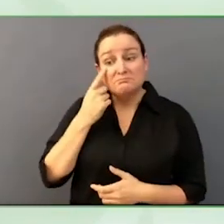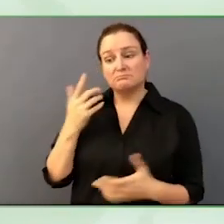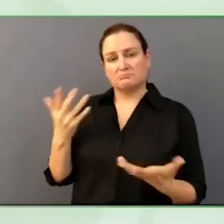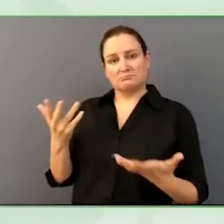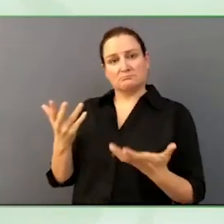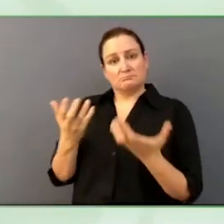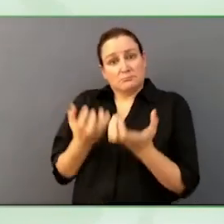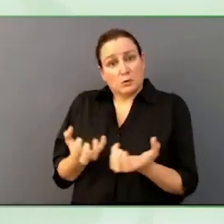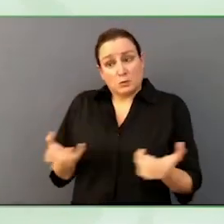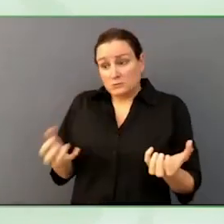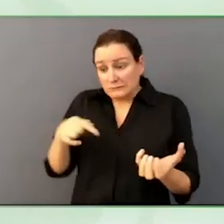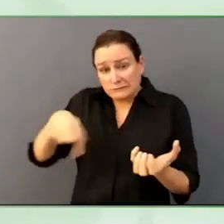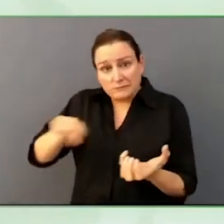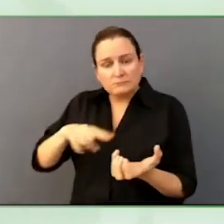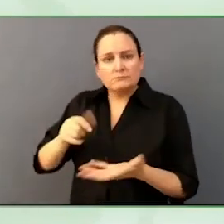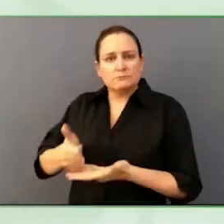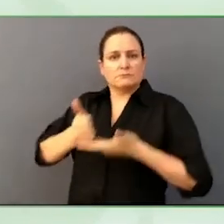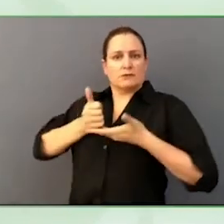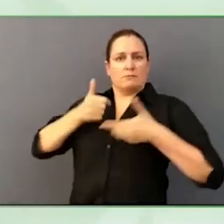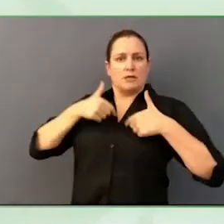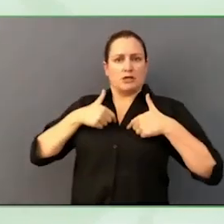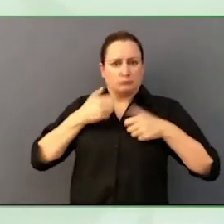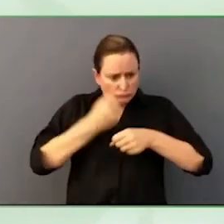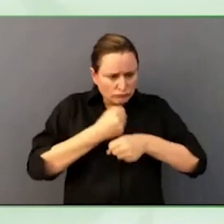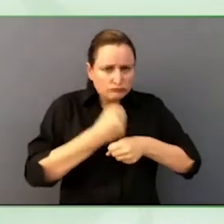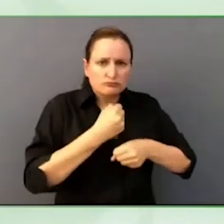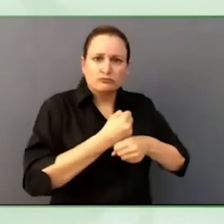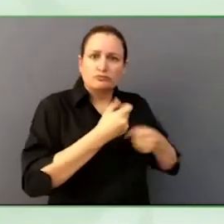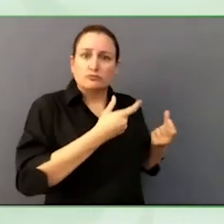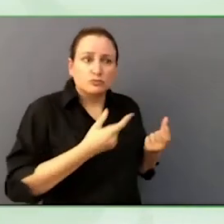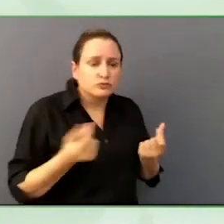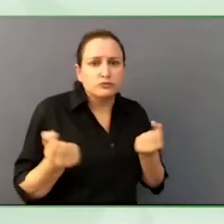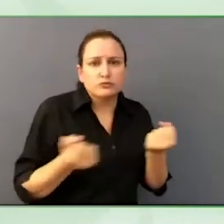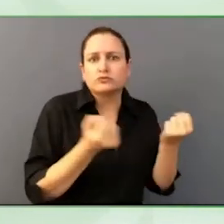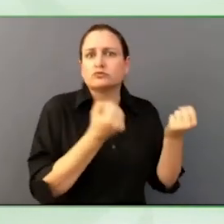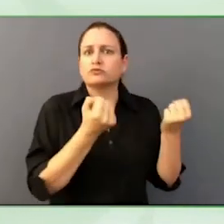seven processes in the organisation, how for instance we share our